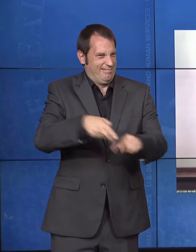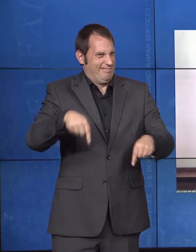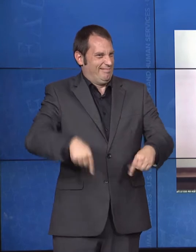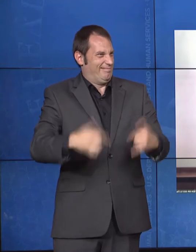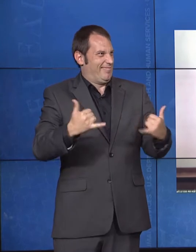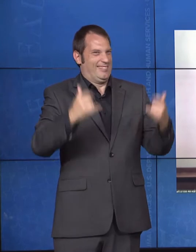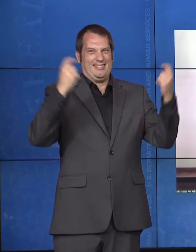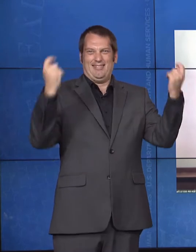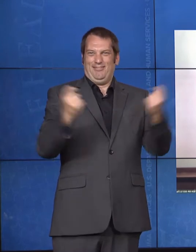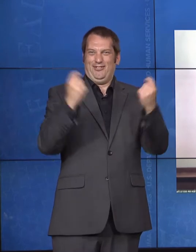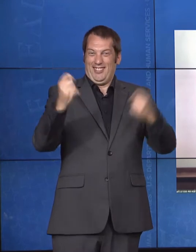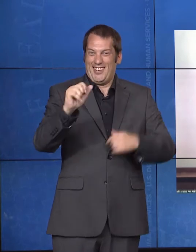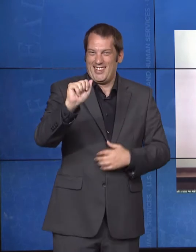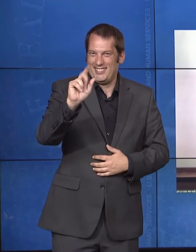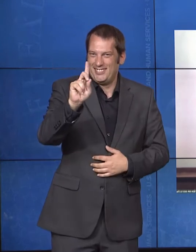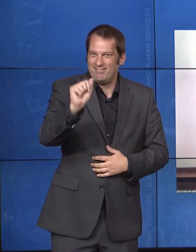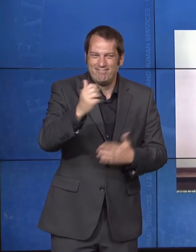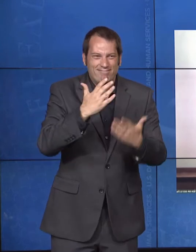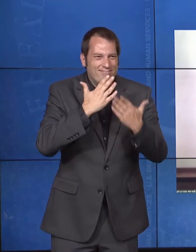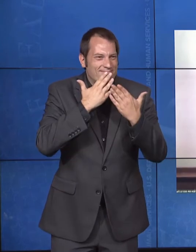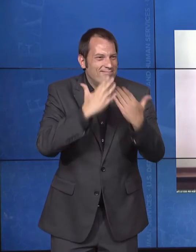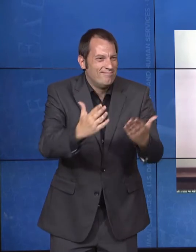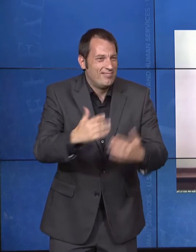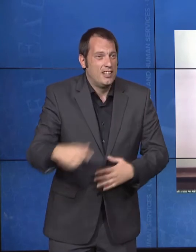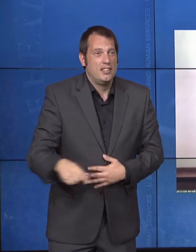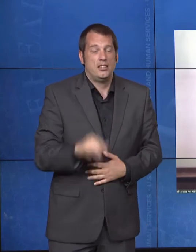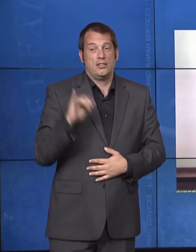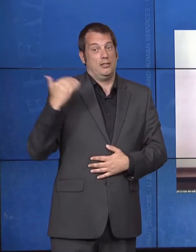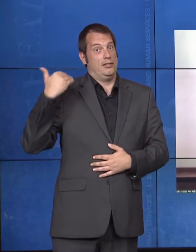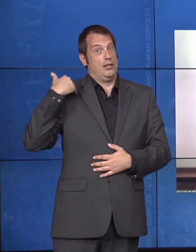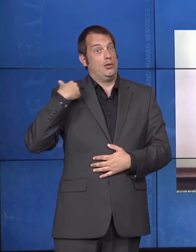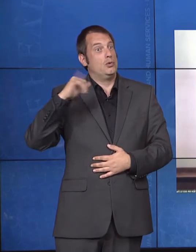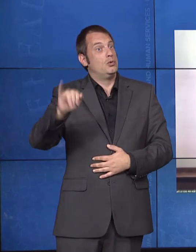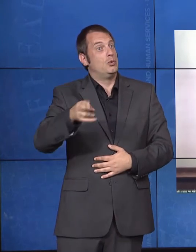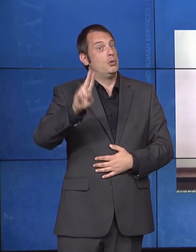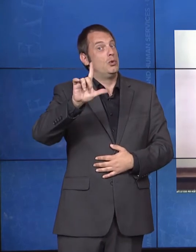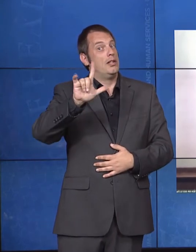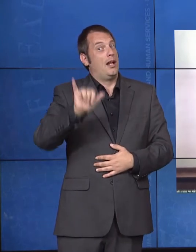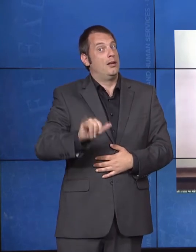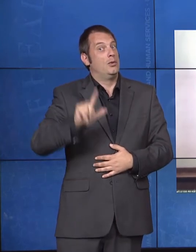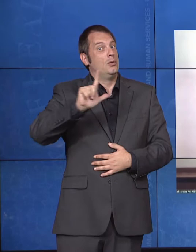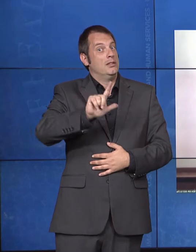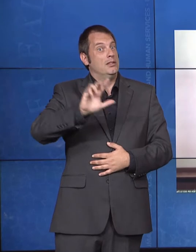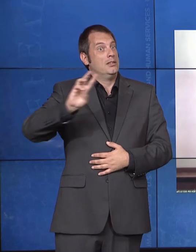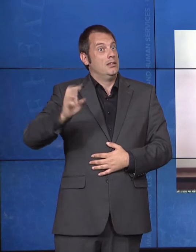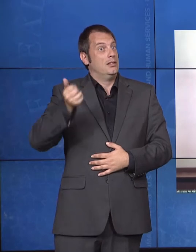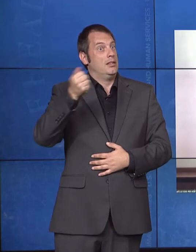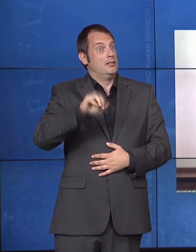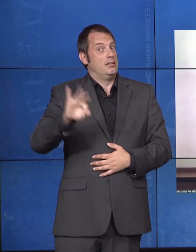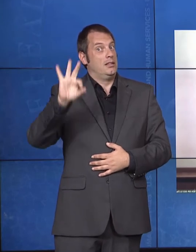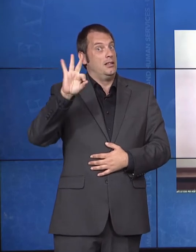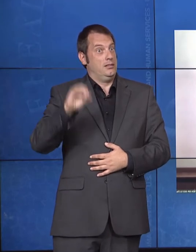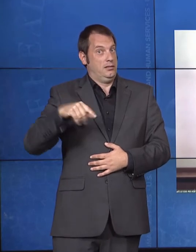On July 26th, 1990, our country took an important step forward in affirming the dignity and